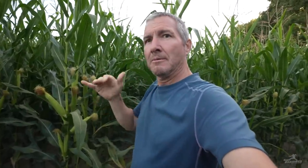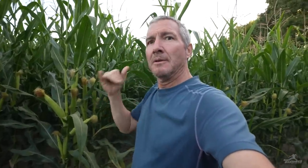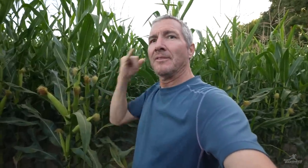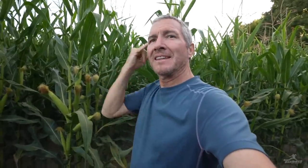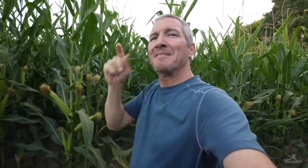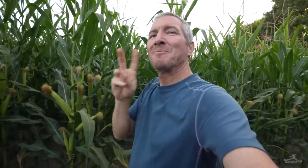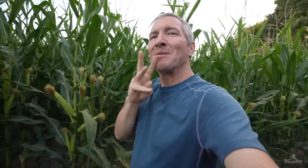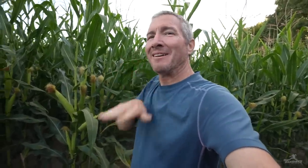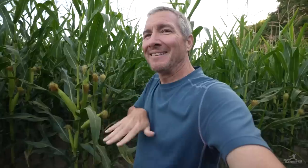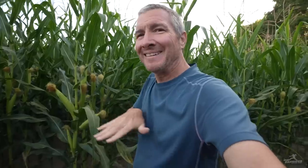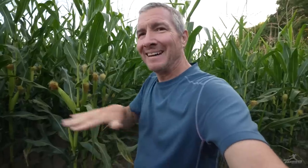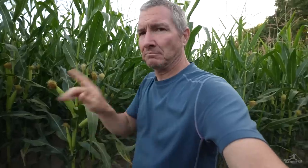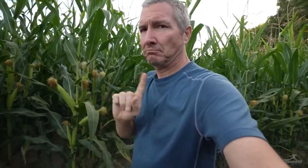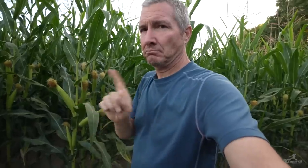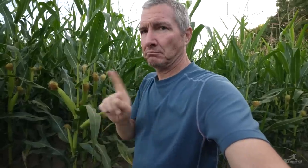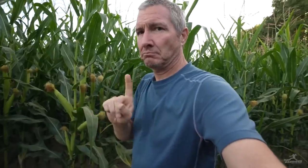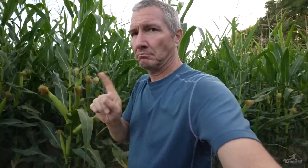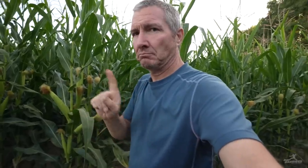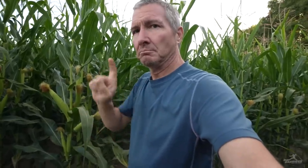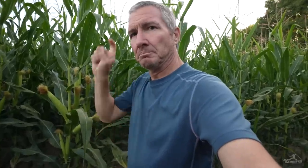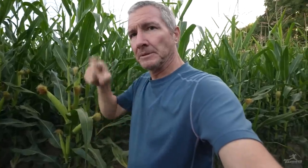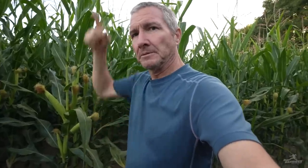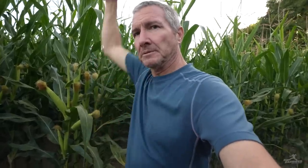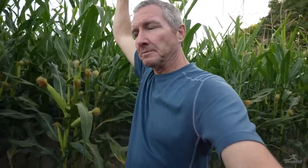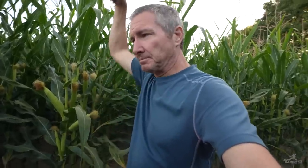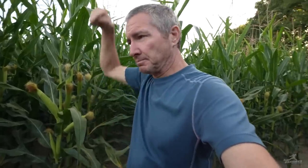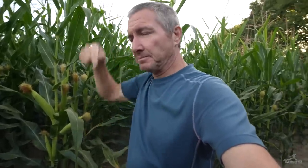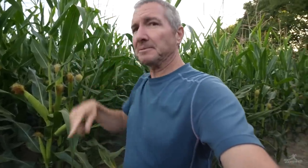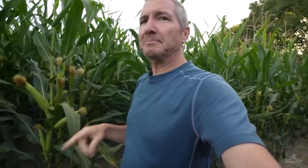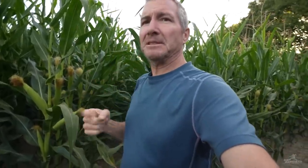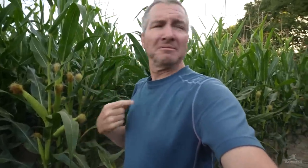from the top, not the ground.